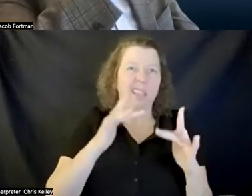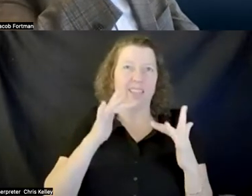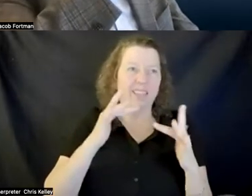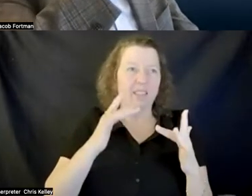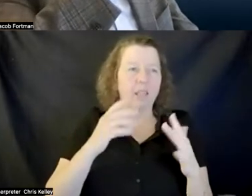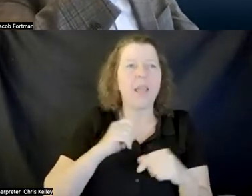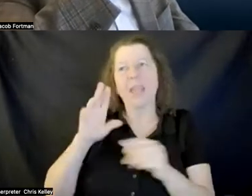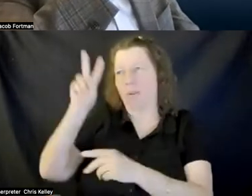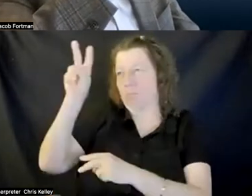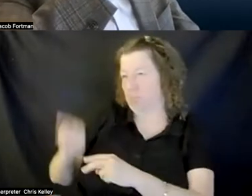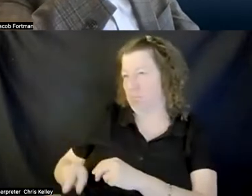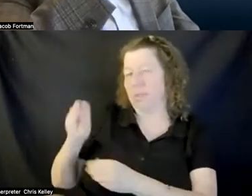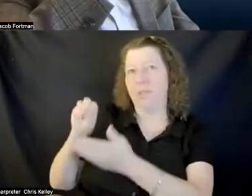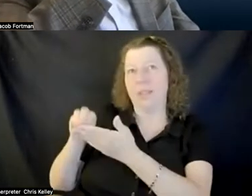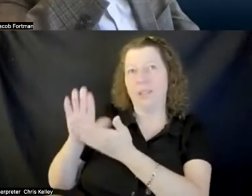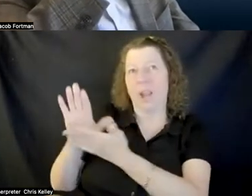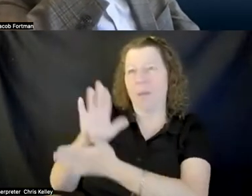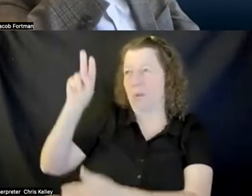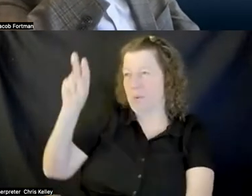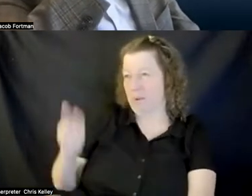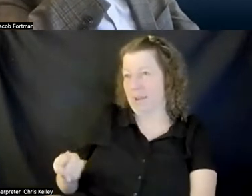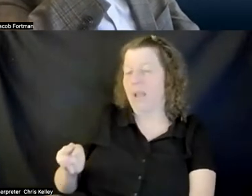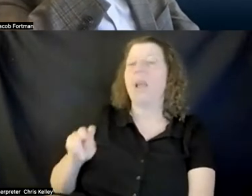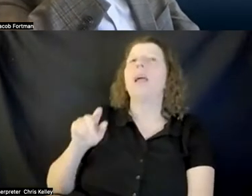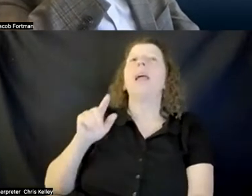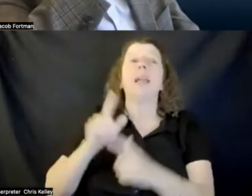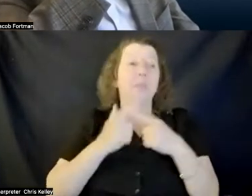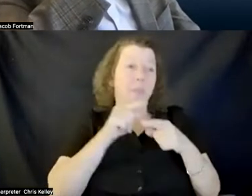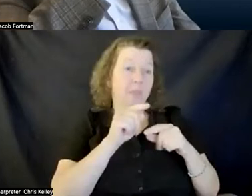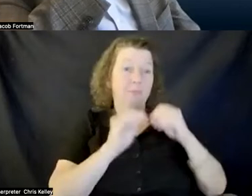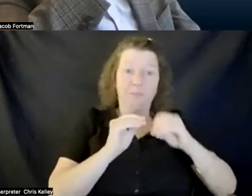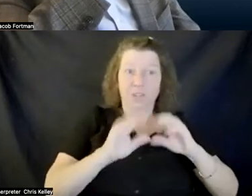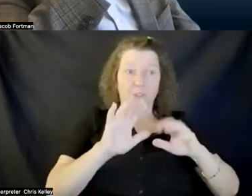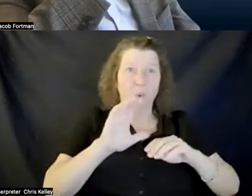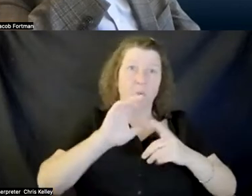wanted to come back to things you know once the space had been reconfigured or had been changed